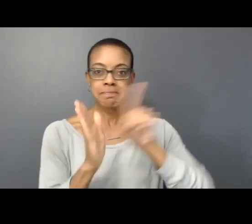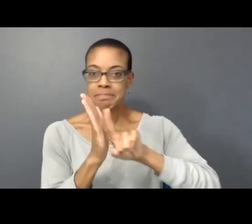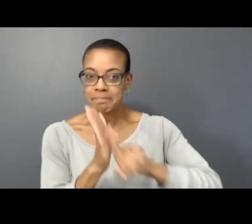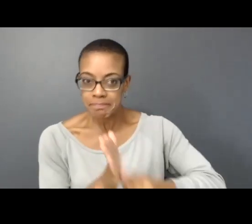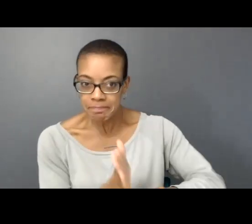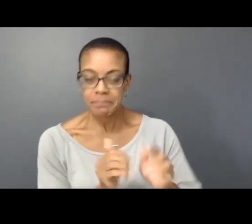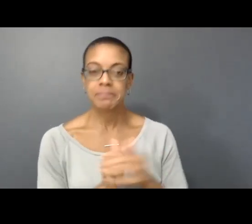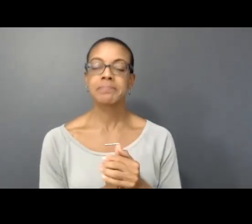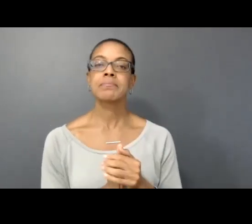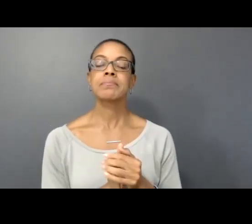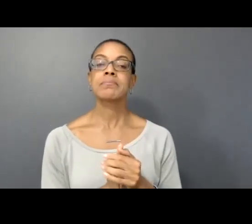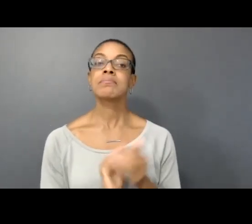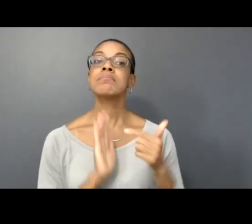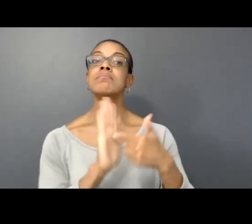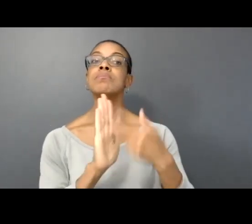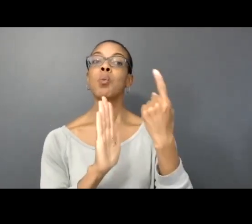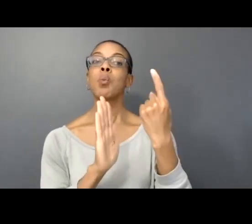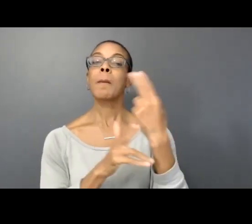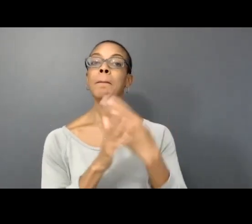Here is an excerpt from the original work in progress showing..